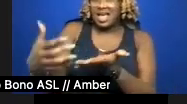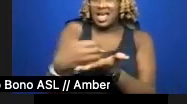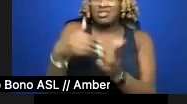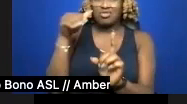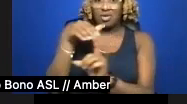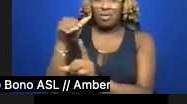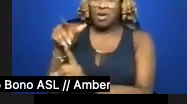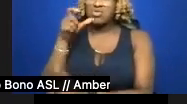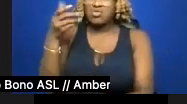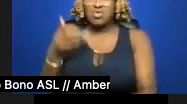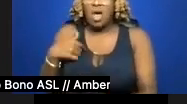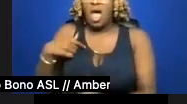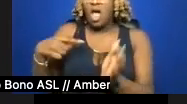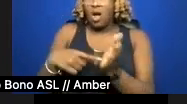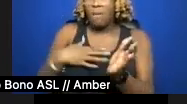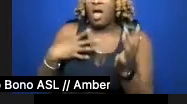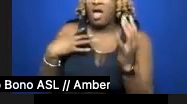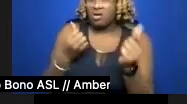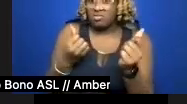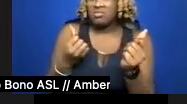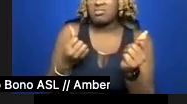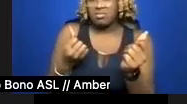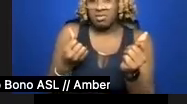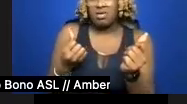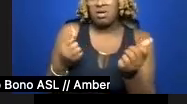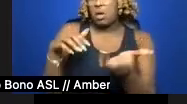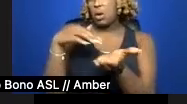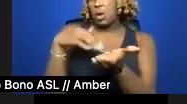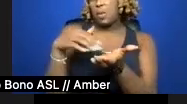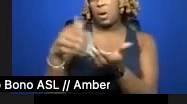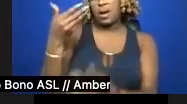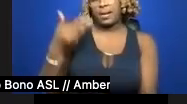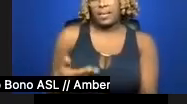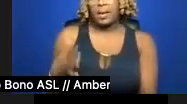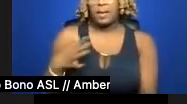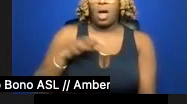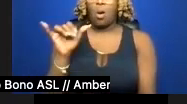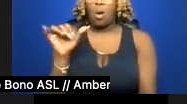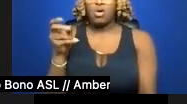I owe my health. Pardon me. My Y chromosome makes a poor fugitive.